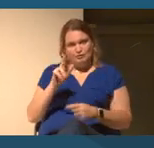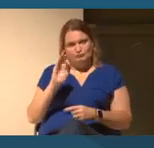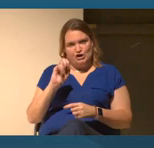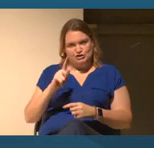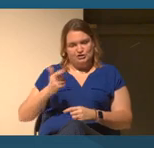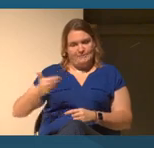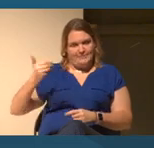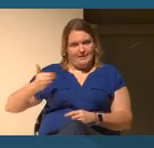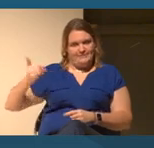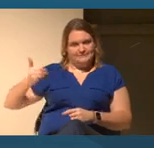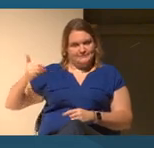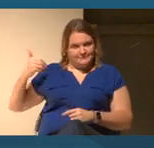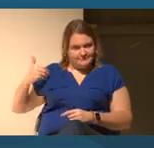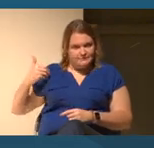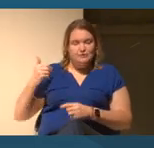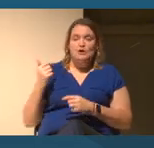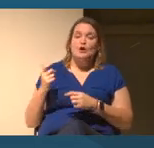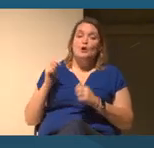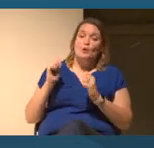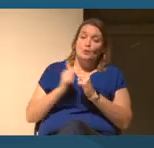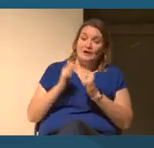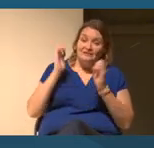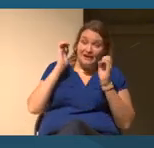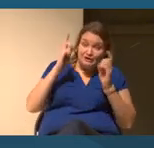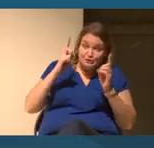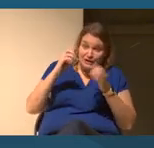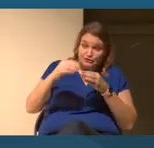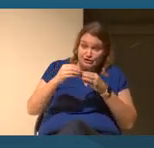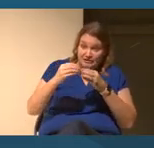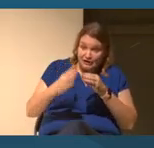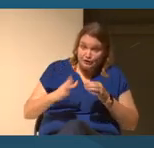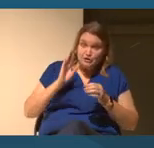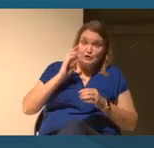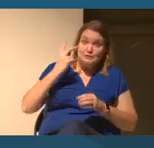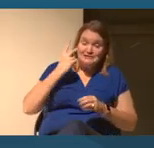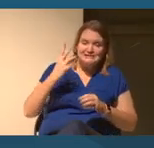both with the educational videos that you'll see and a theme page on Google Arts and Culture,